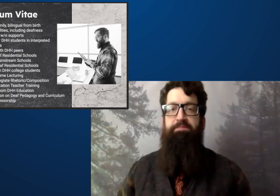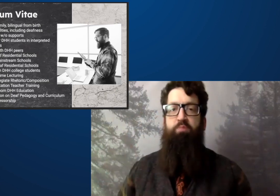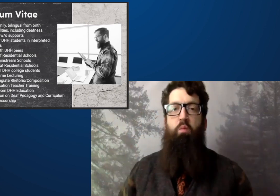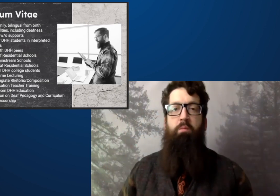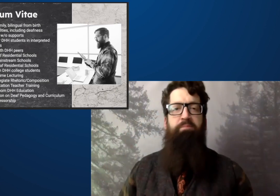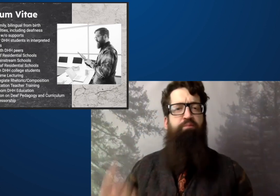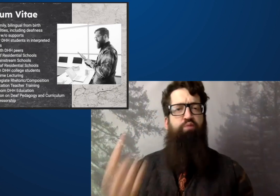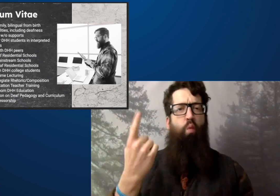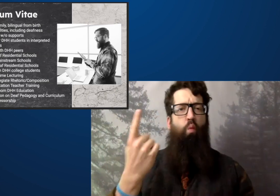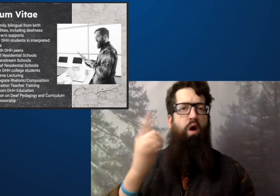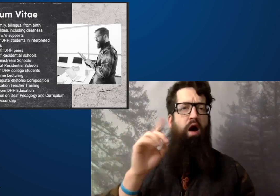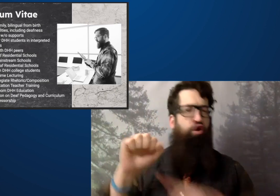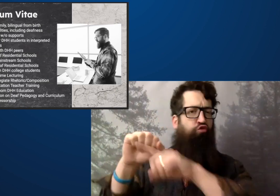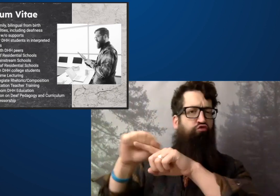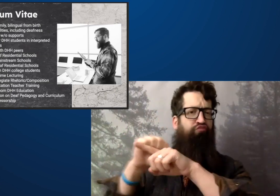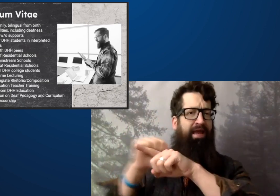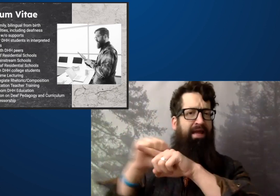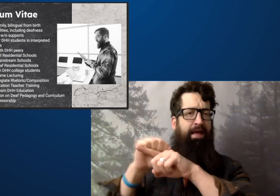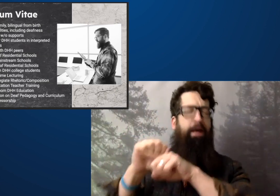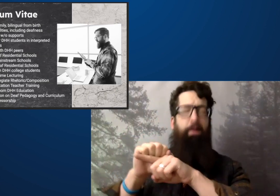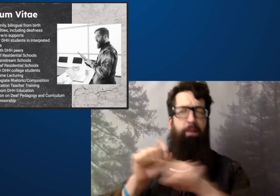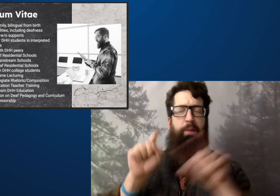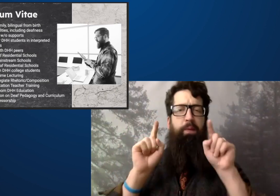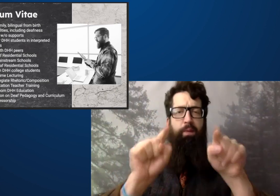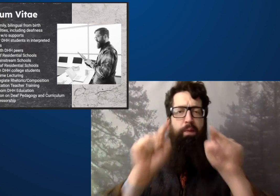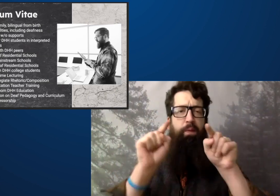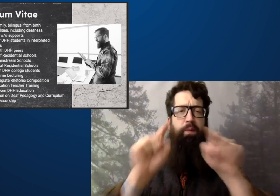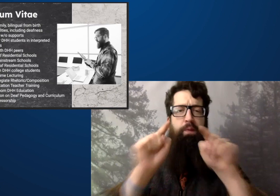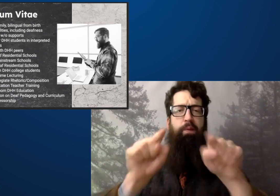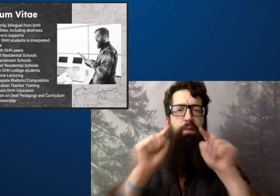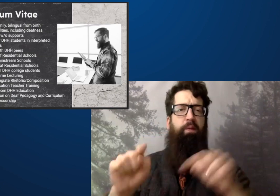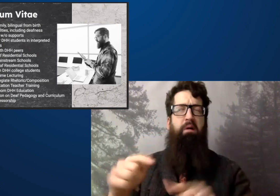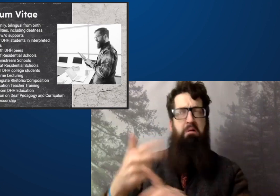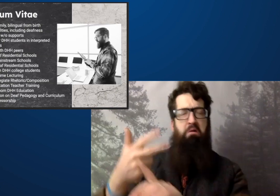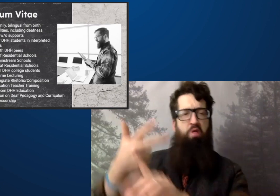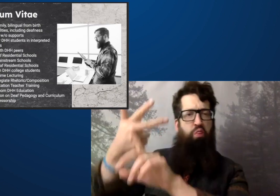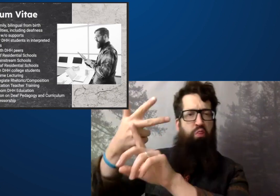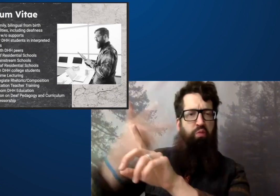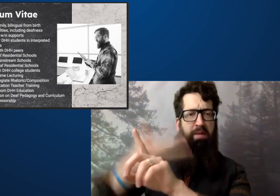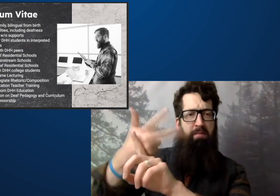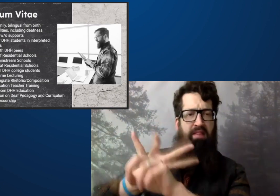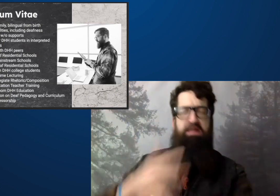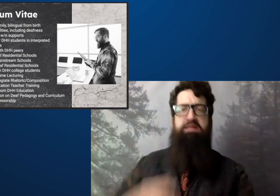made me realize about disability in general.